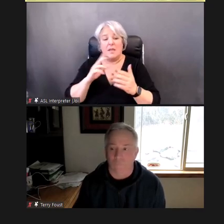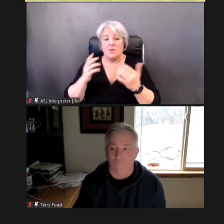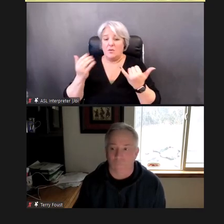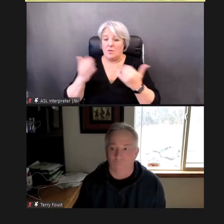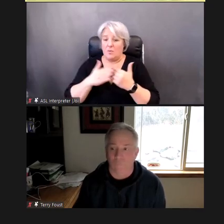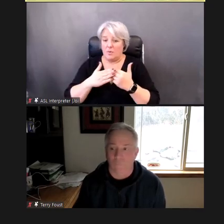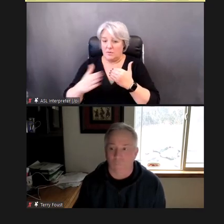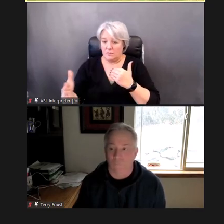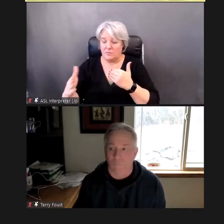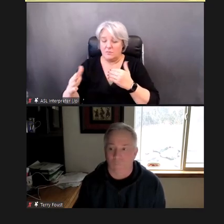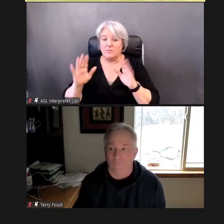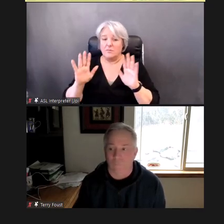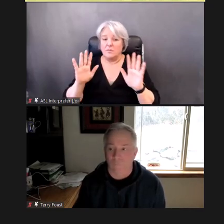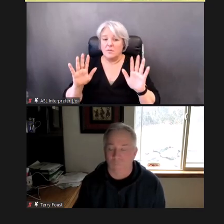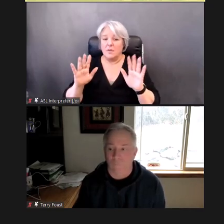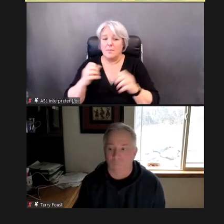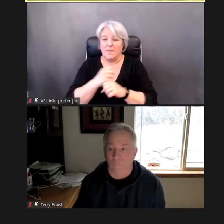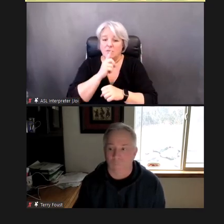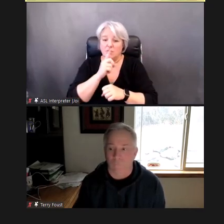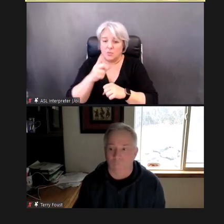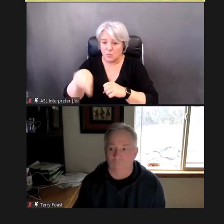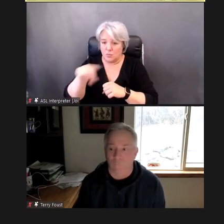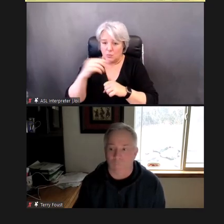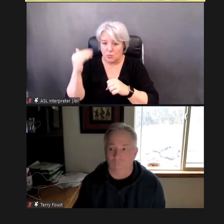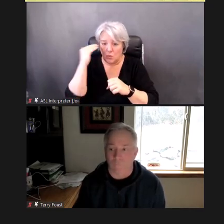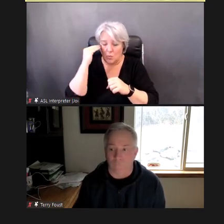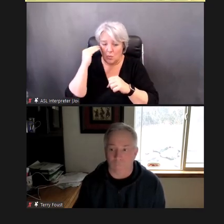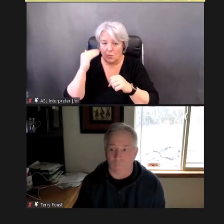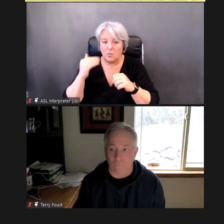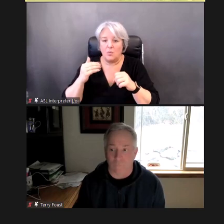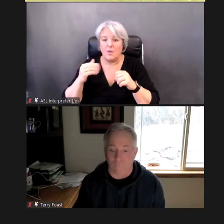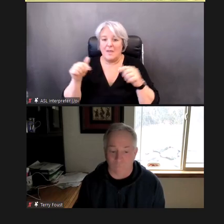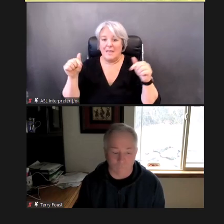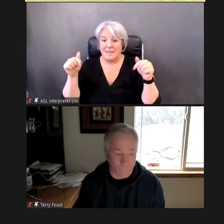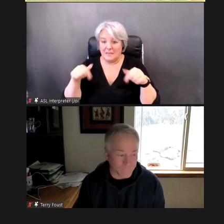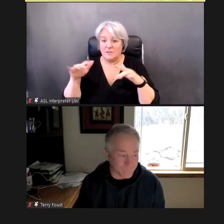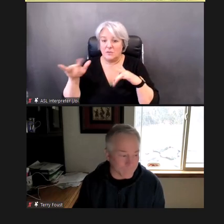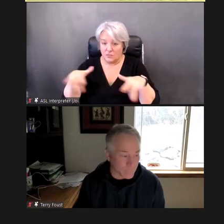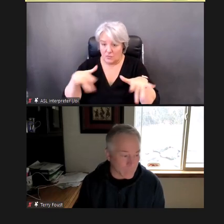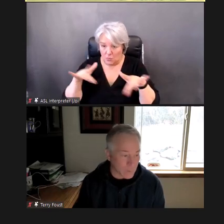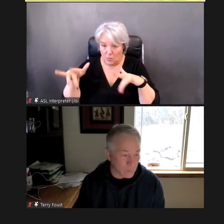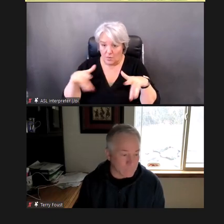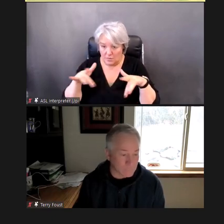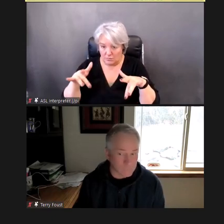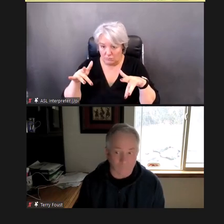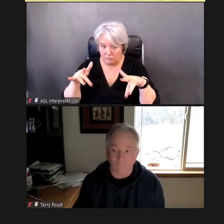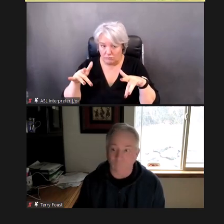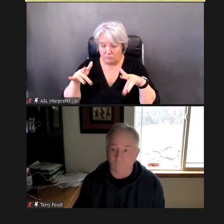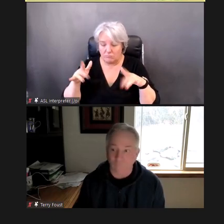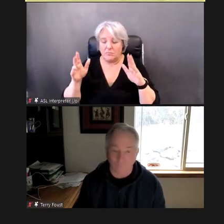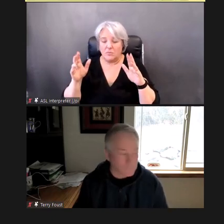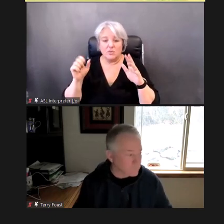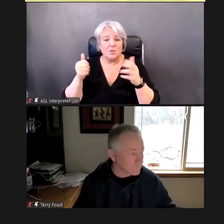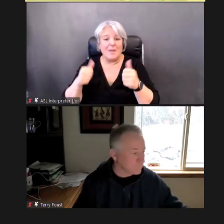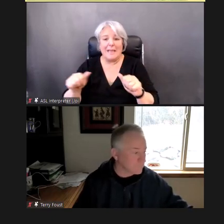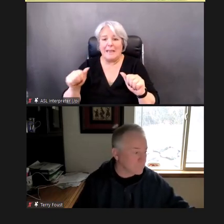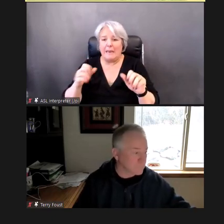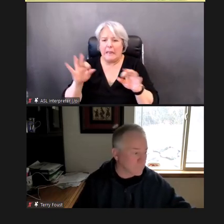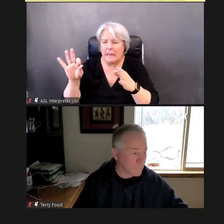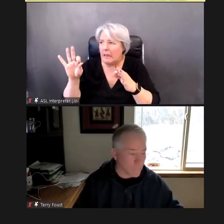that this is being recorded. So, if anything distracts you from full attention today, Or if you